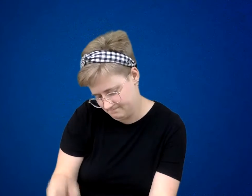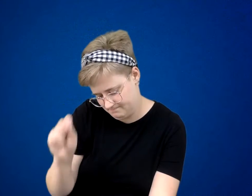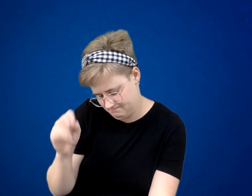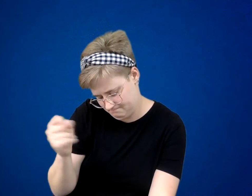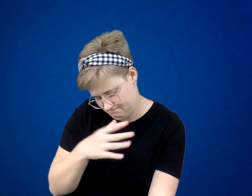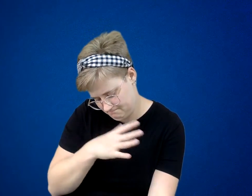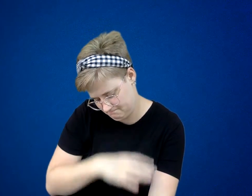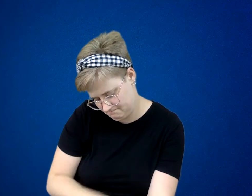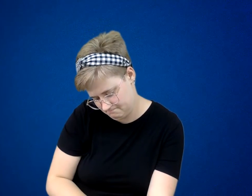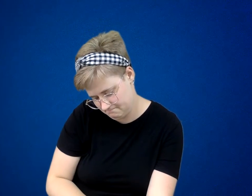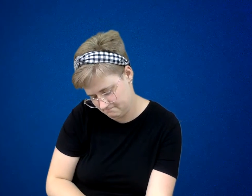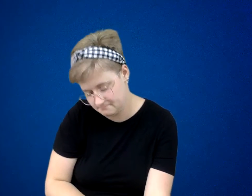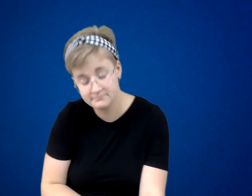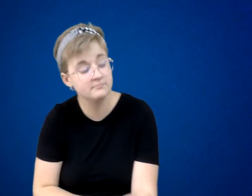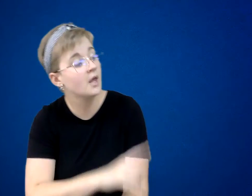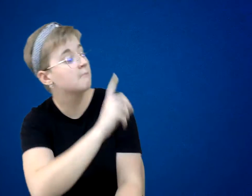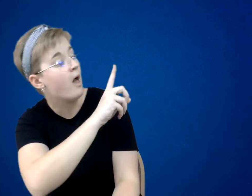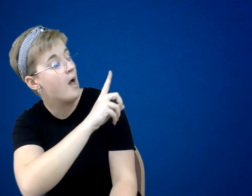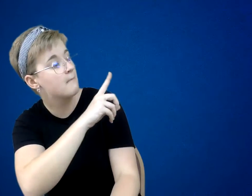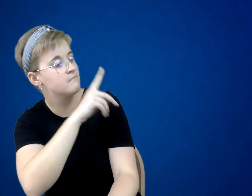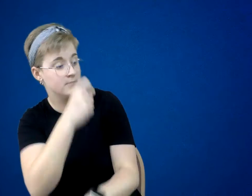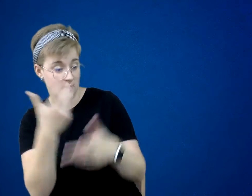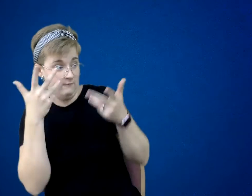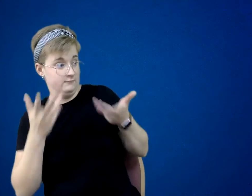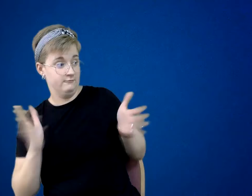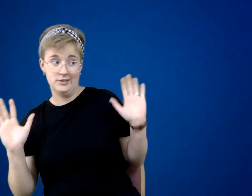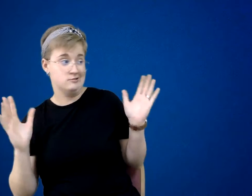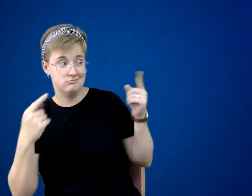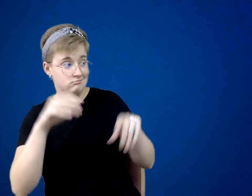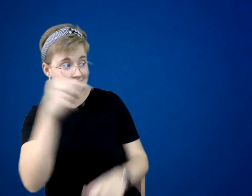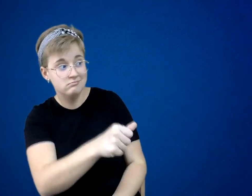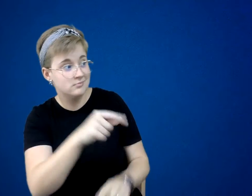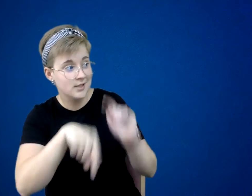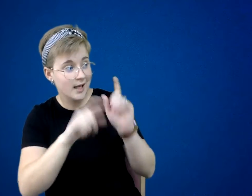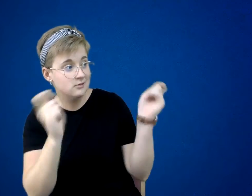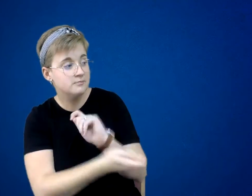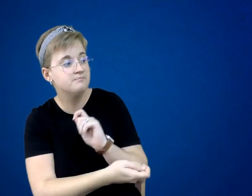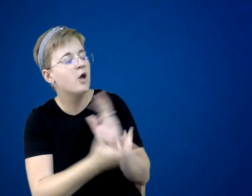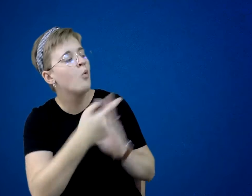“But, since it’s already been done, I also want you to know that I’ll be rooting